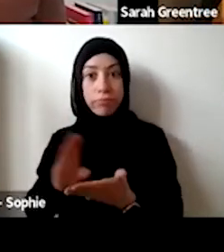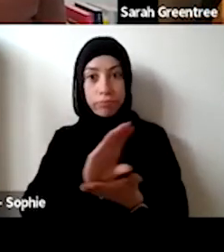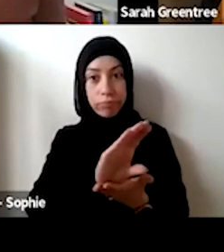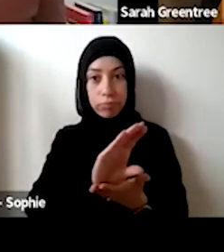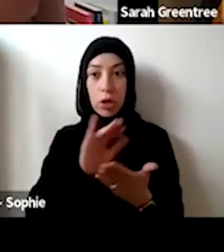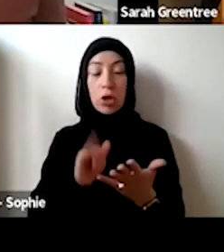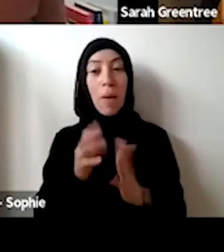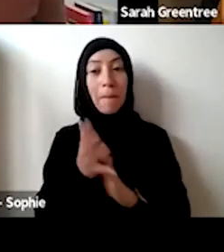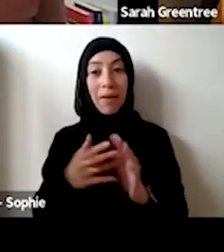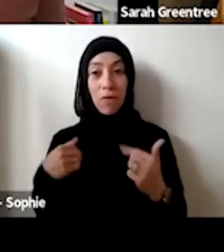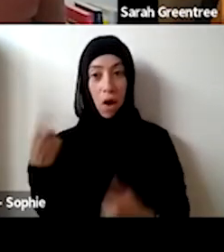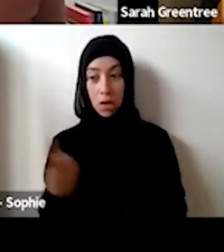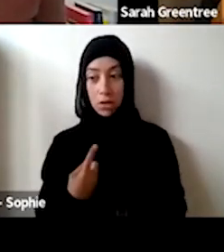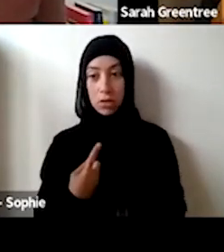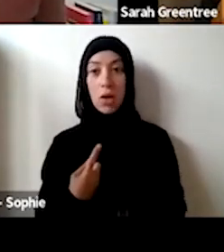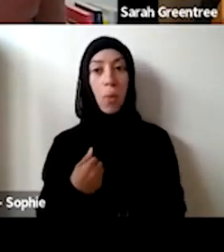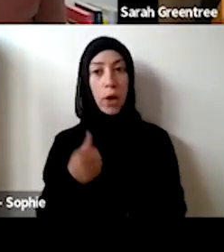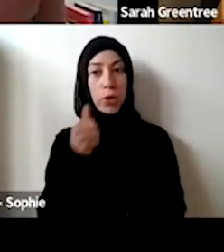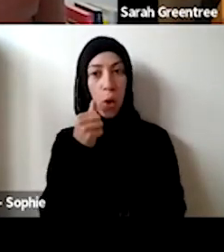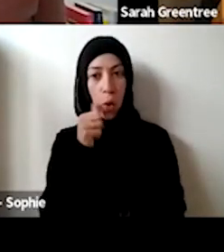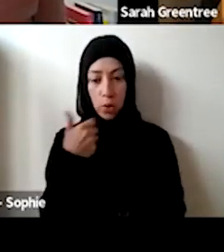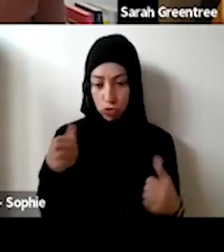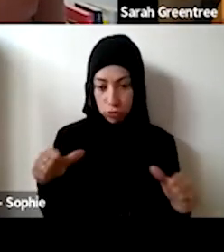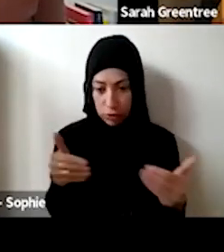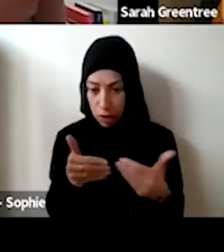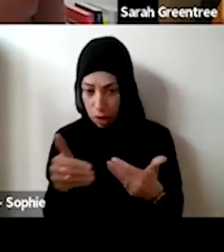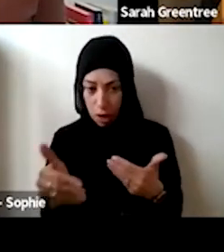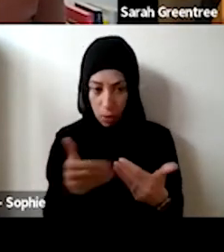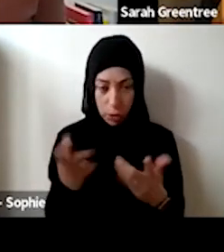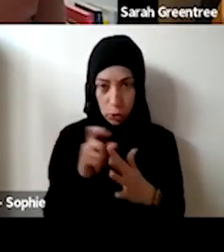enables us, then to sort of apply, I guess, as strategic prism across all of those things